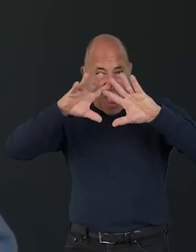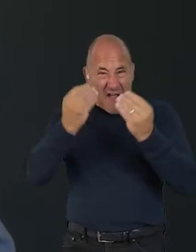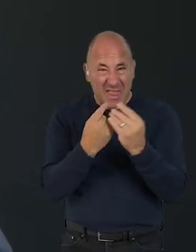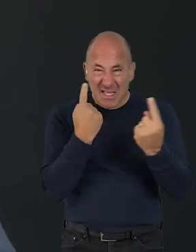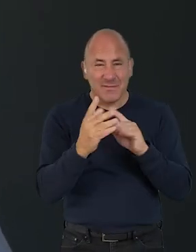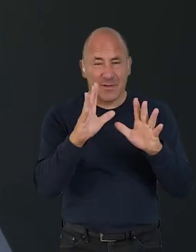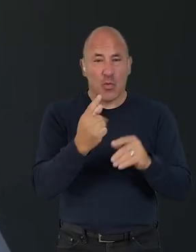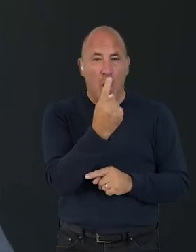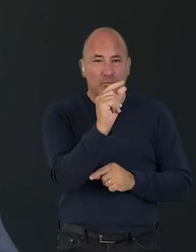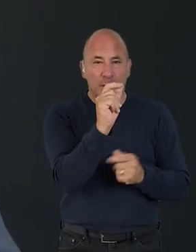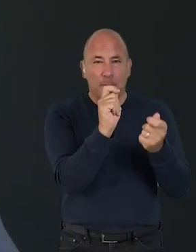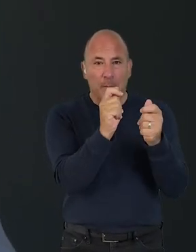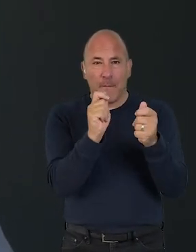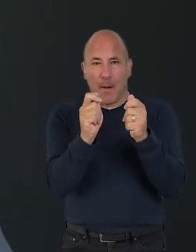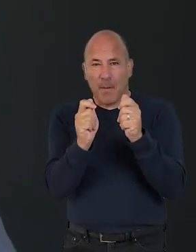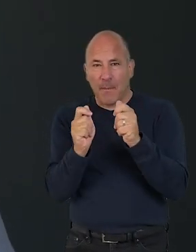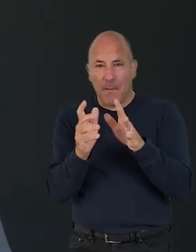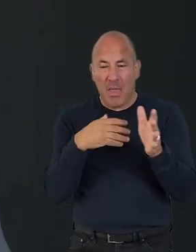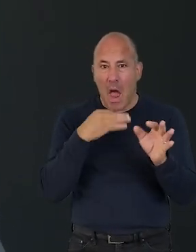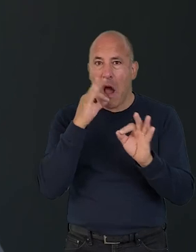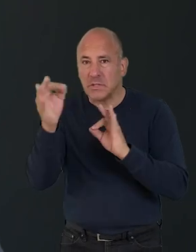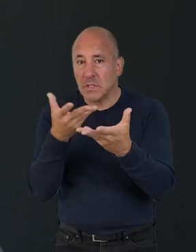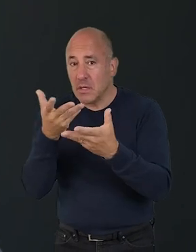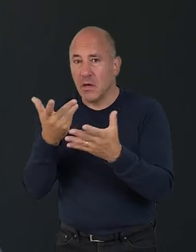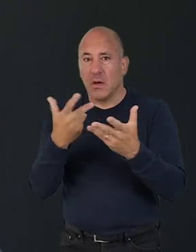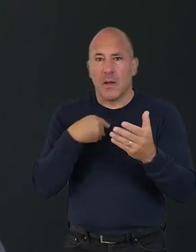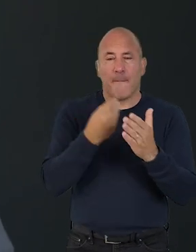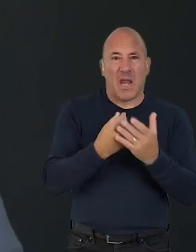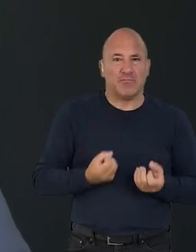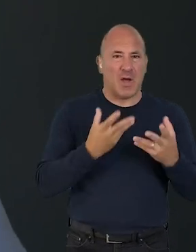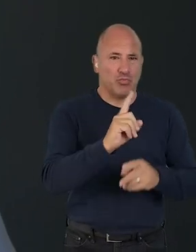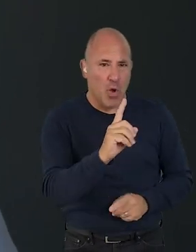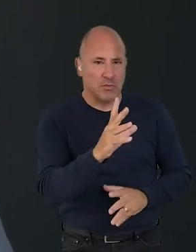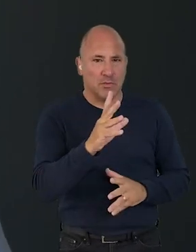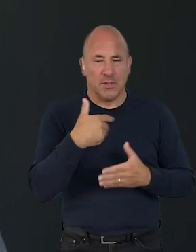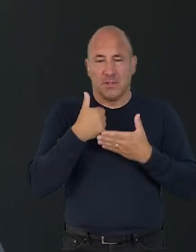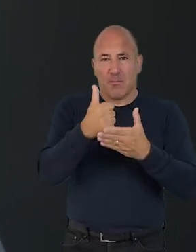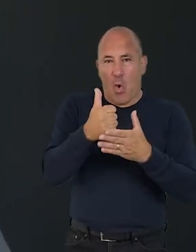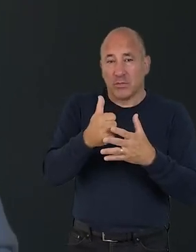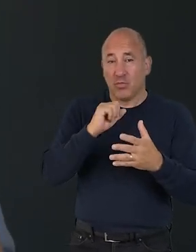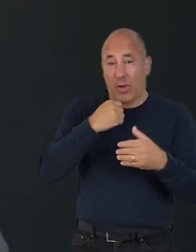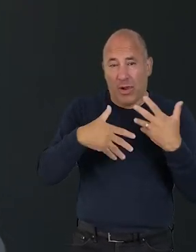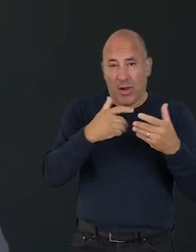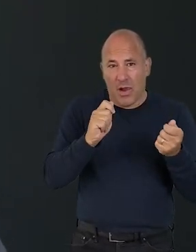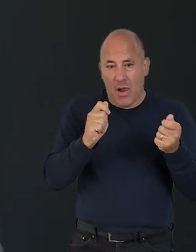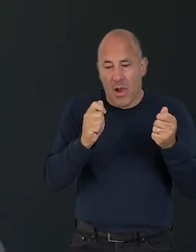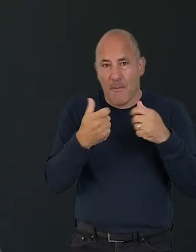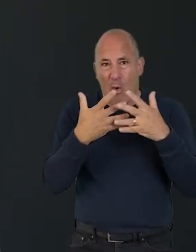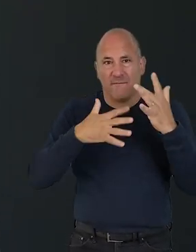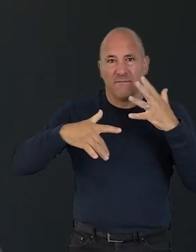but small shifts in how we do things, what we ask from collaborators, and how we choose to spend our money does support the slow shift